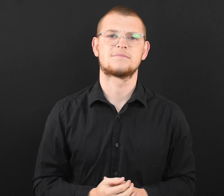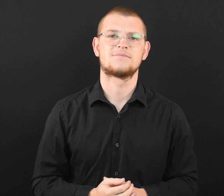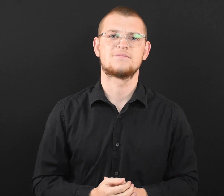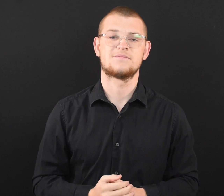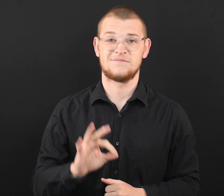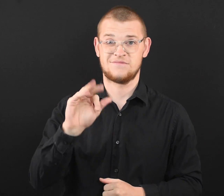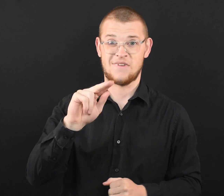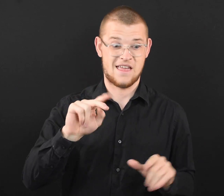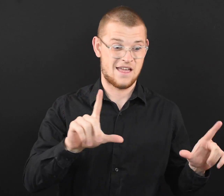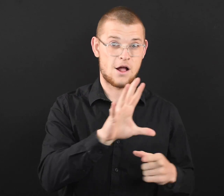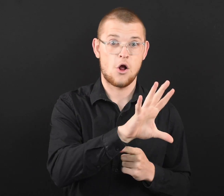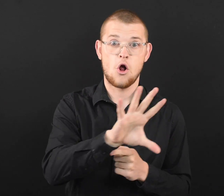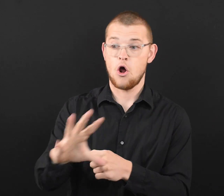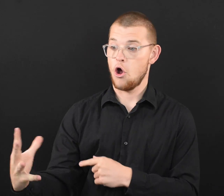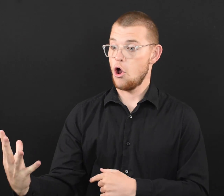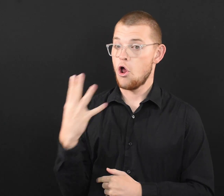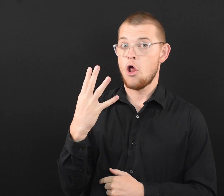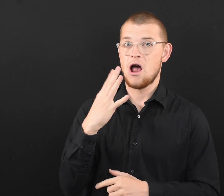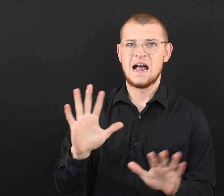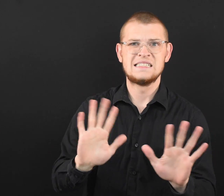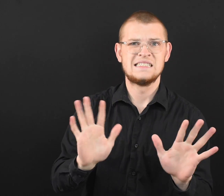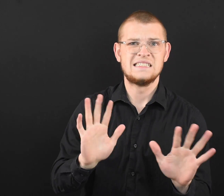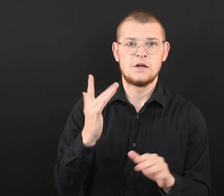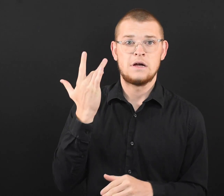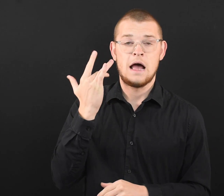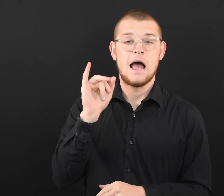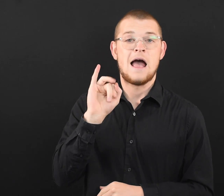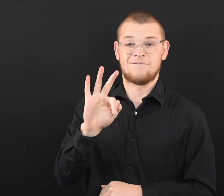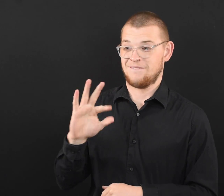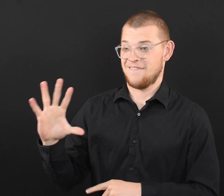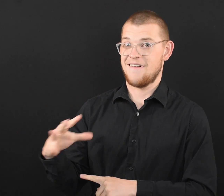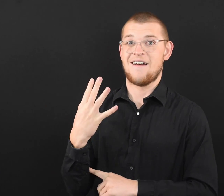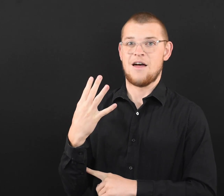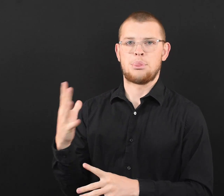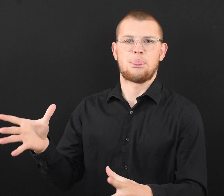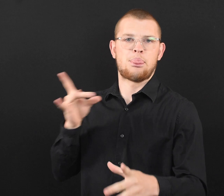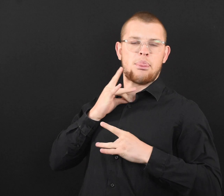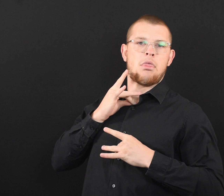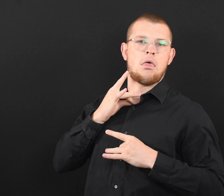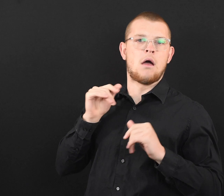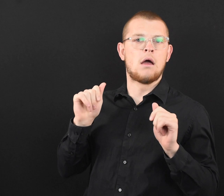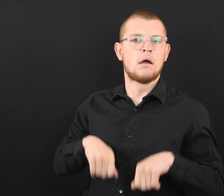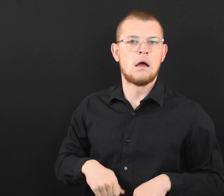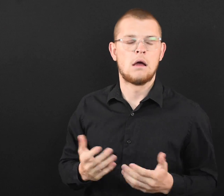an open window, fans can improve air flow. ● Point fans away from people. Pointing fans